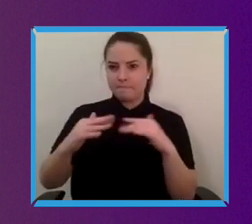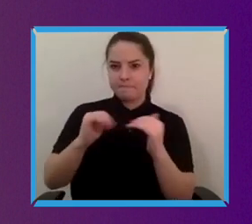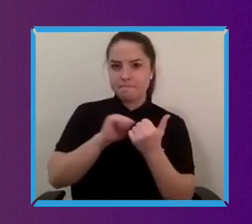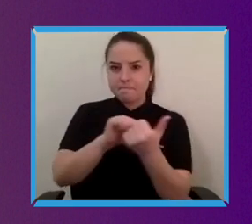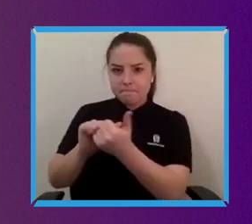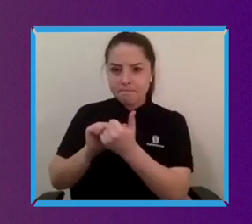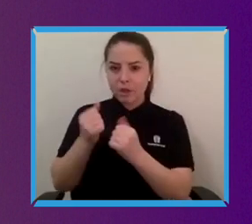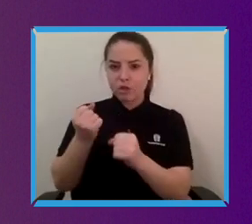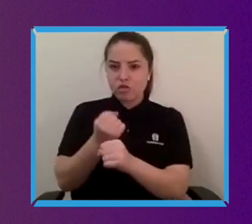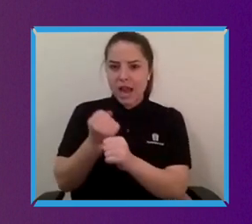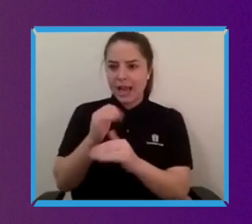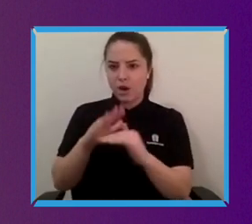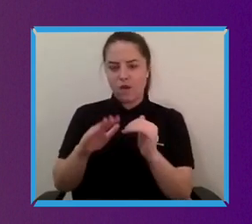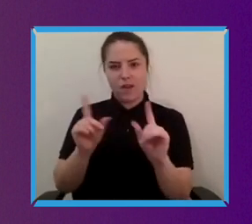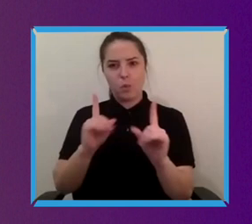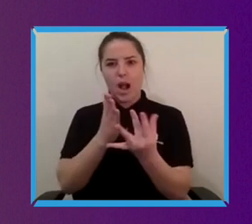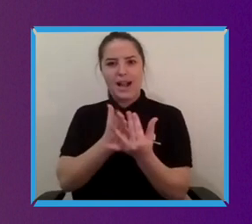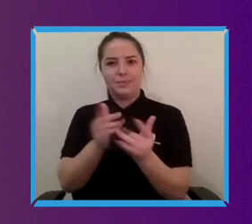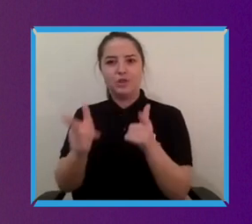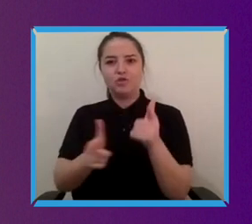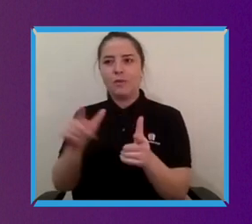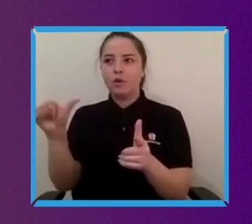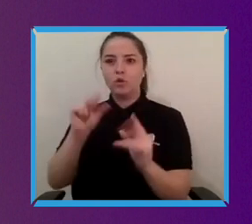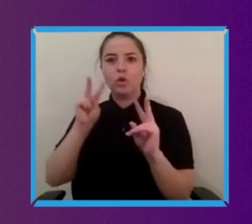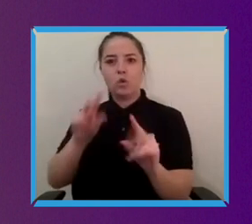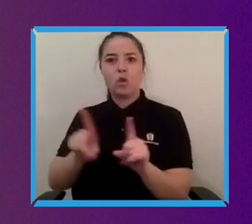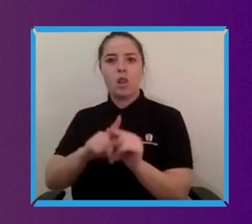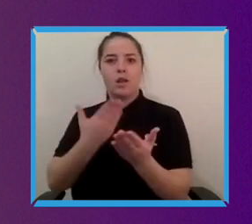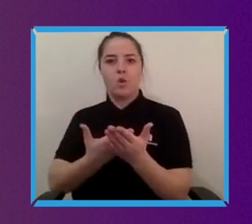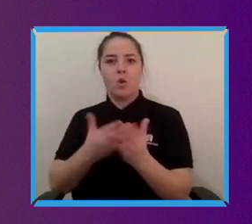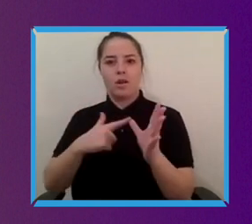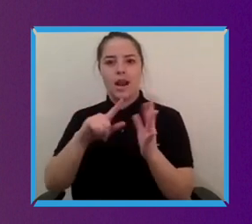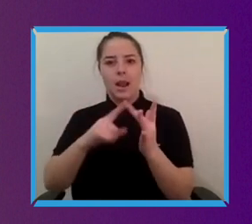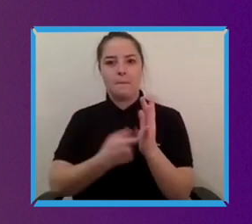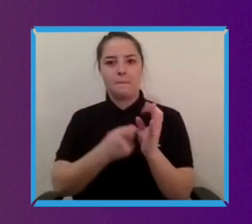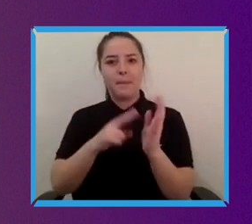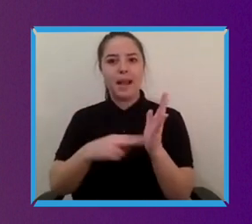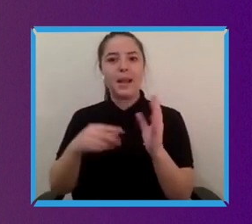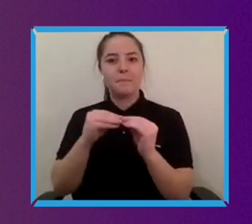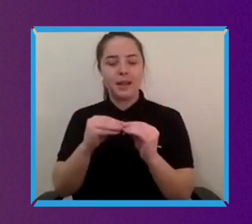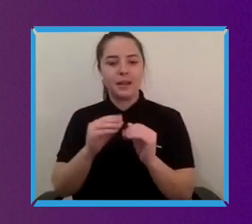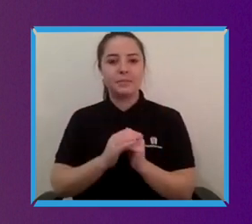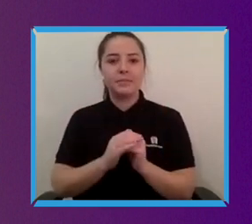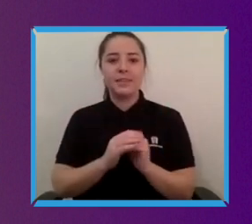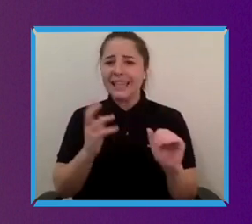accessible travel on Airbnb could look like. Remind what was the second question again Pete.